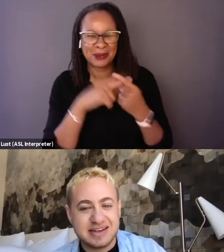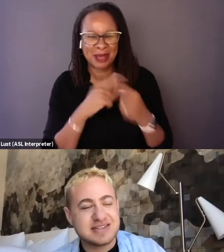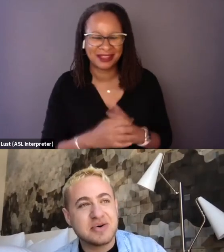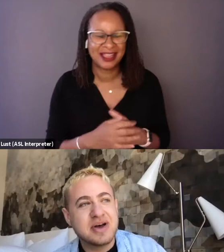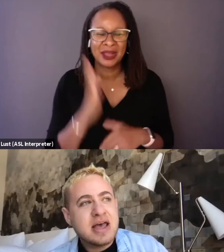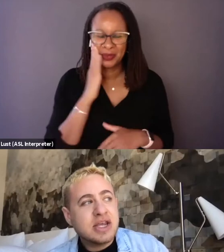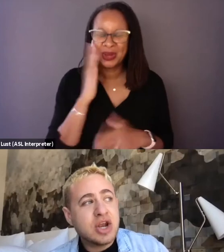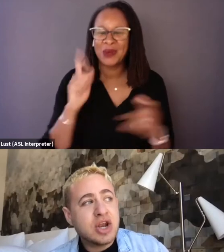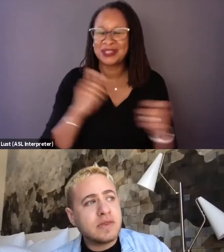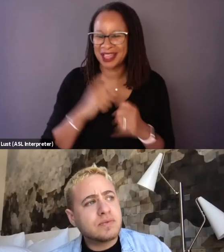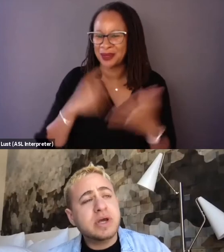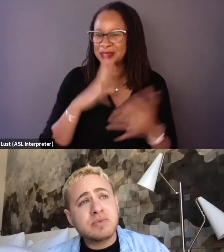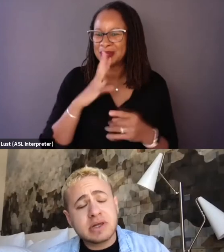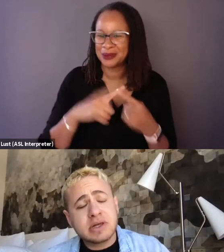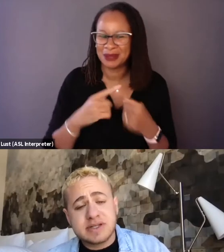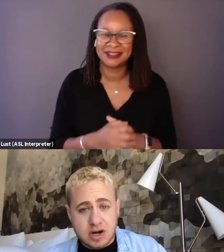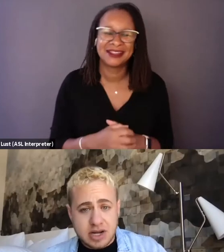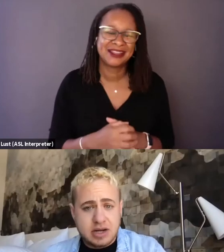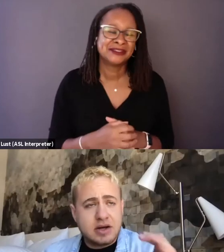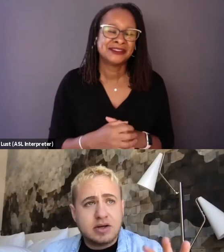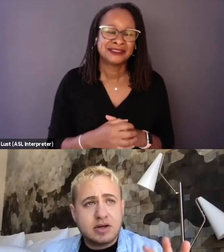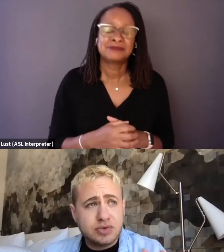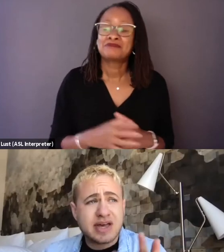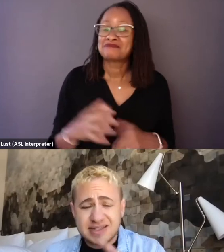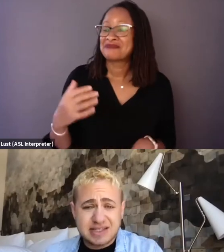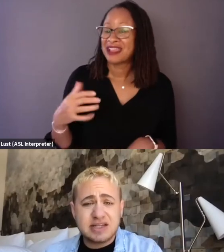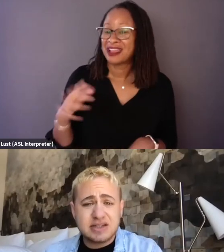So we really started 2016, 2017.